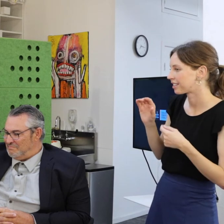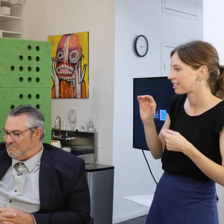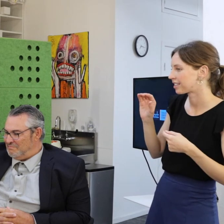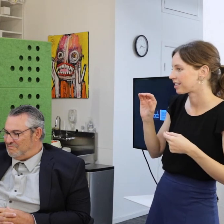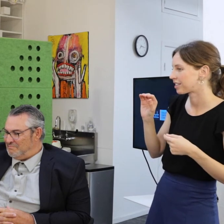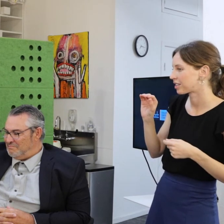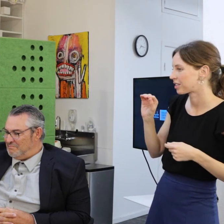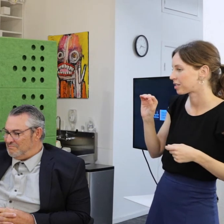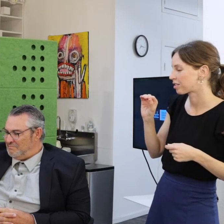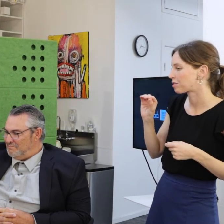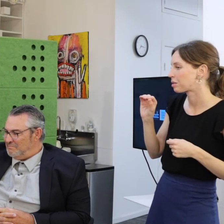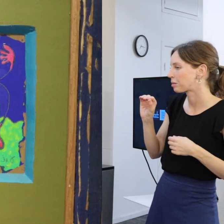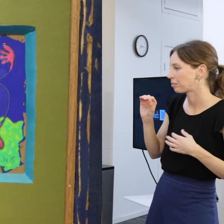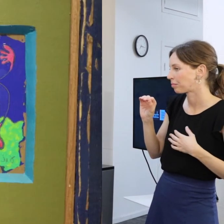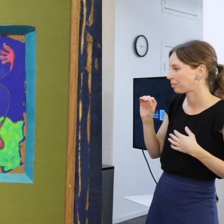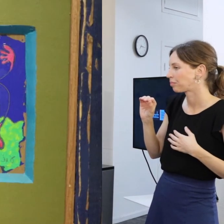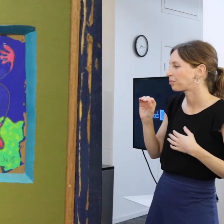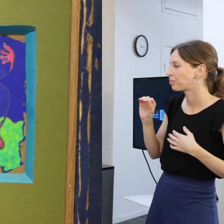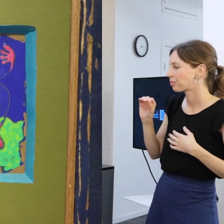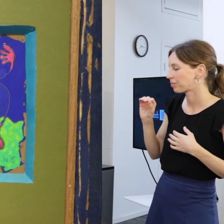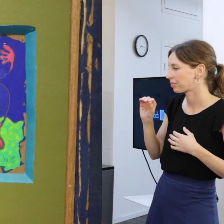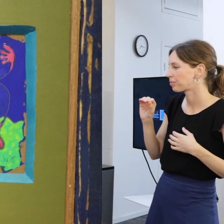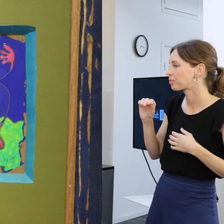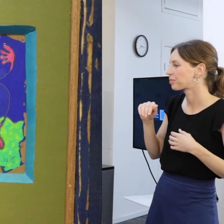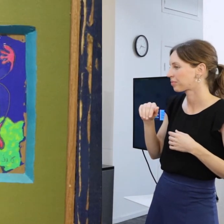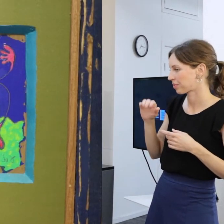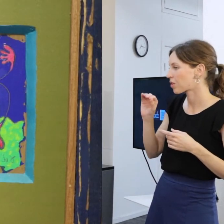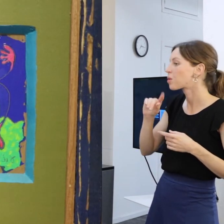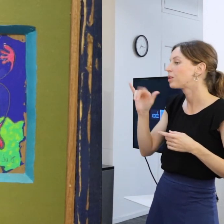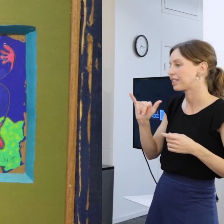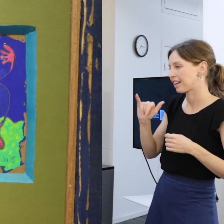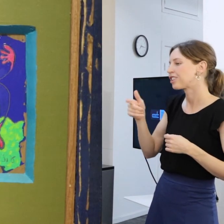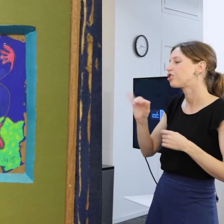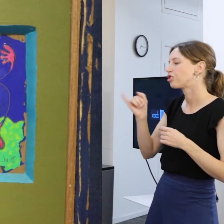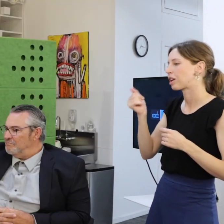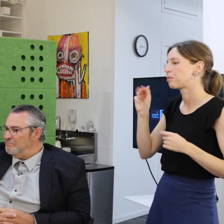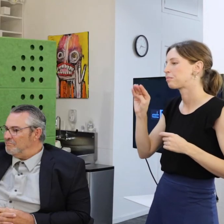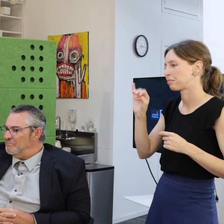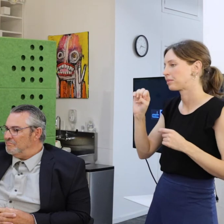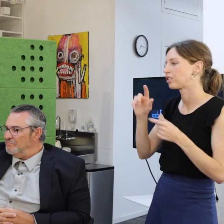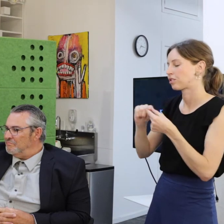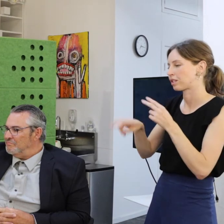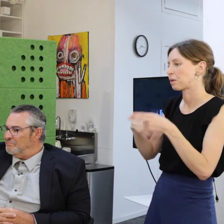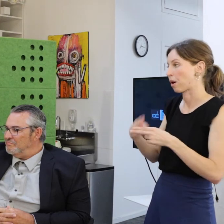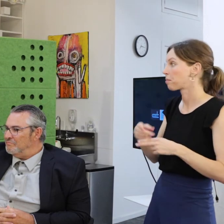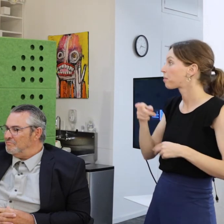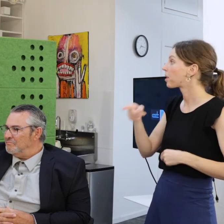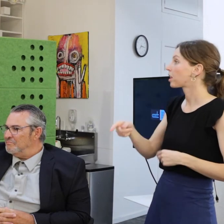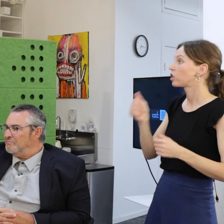who's actually the artist that Jamie referenced. This particular show is sort of an amalgamation.